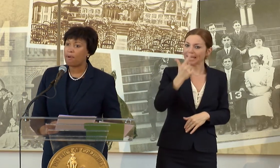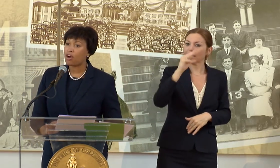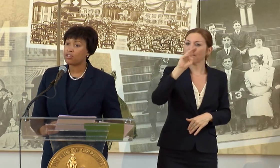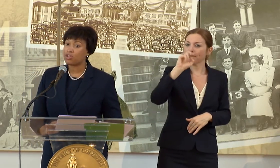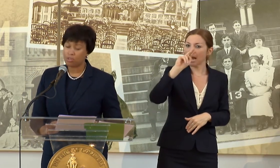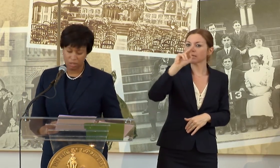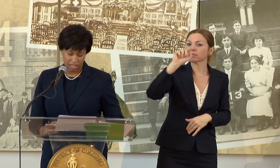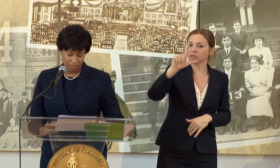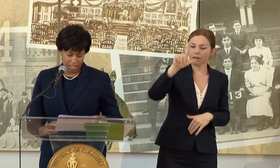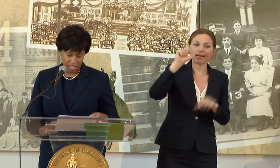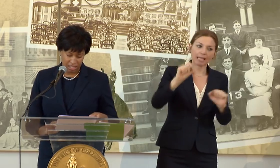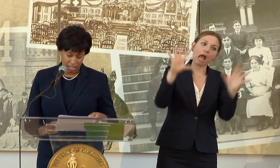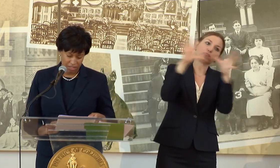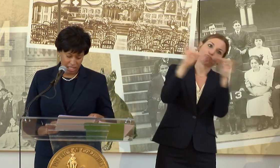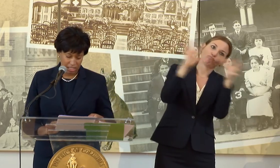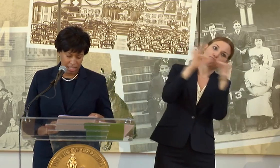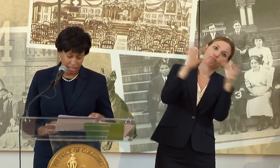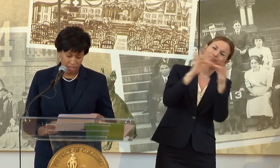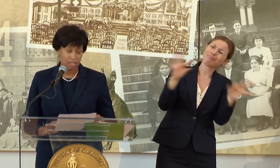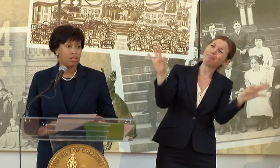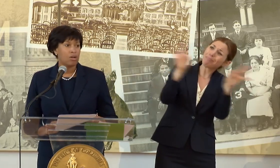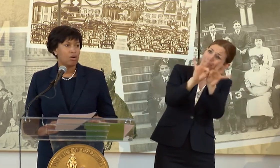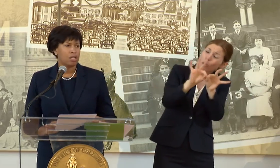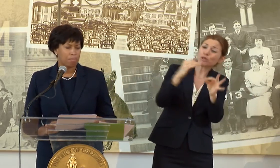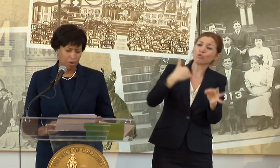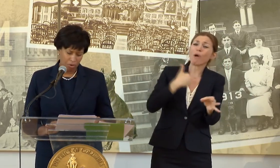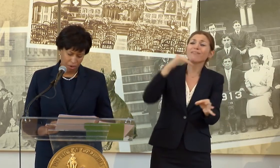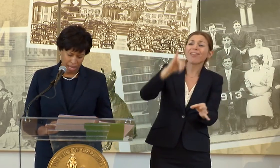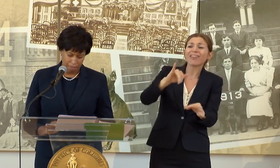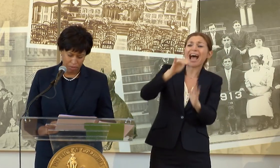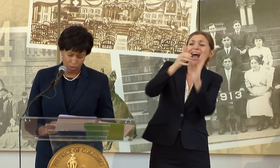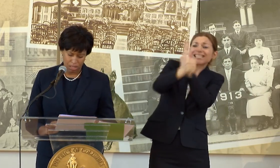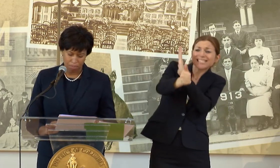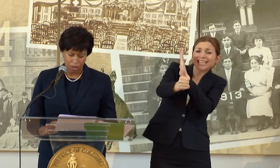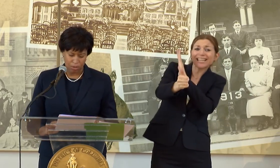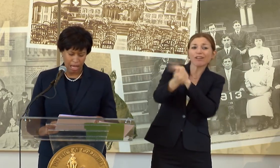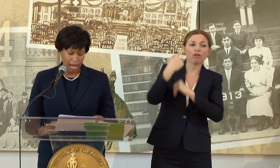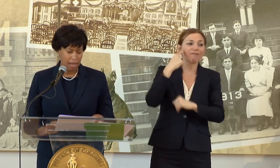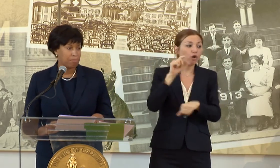WE PARTNERED WITH 1776 ON A PROGRAM TO EXPOSE HIGH